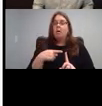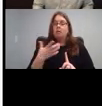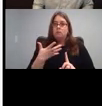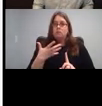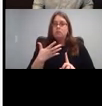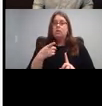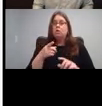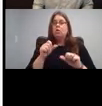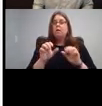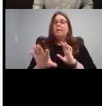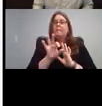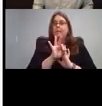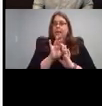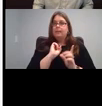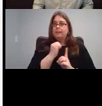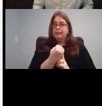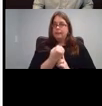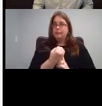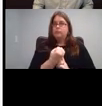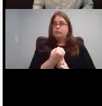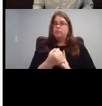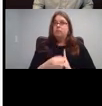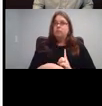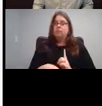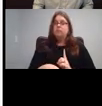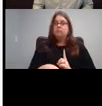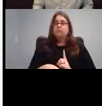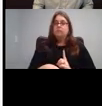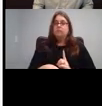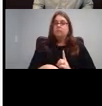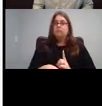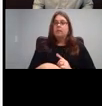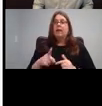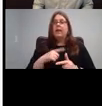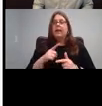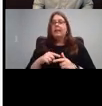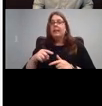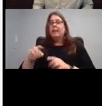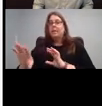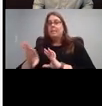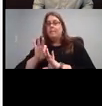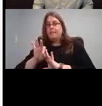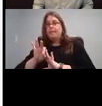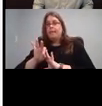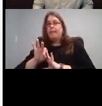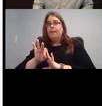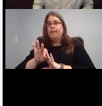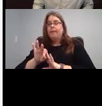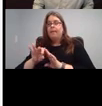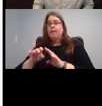you can choose a scene and then choose what level of hearing you want to simulate.